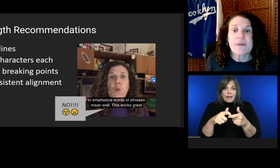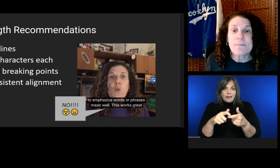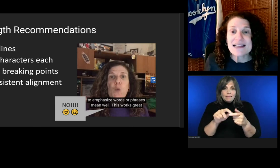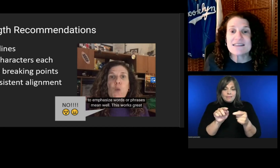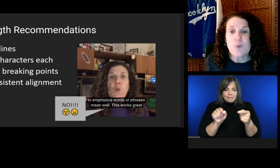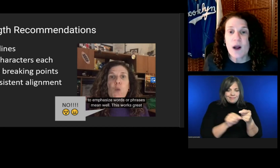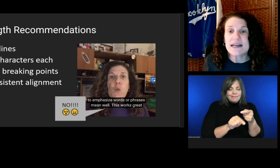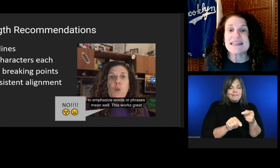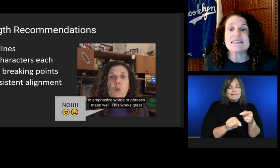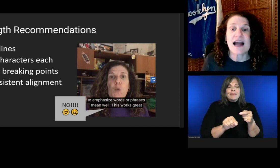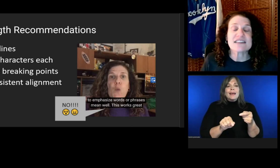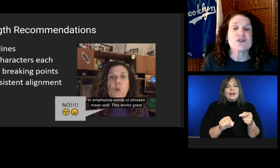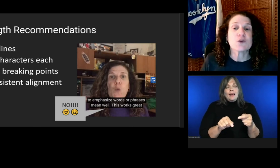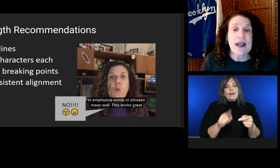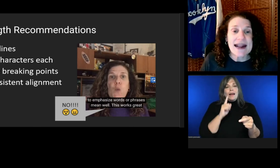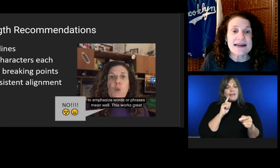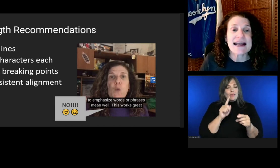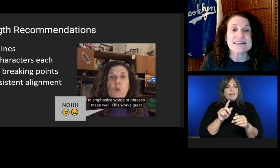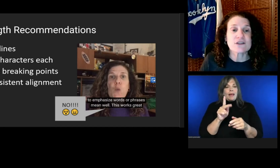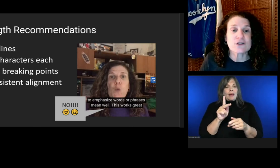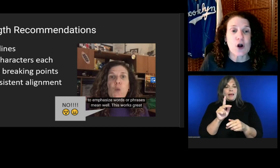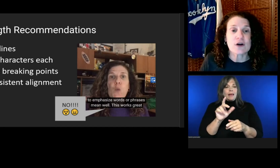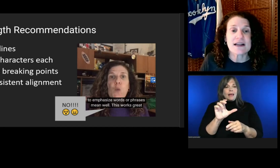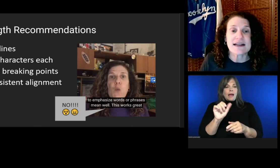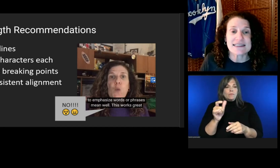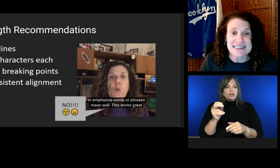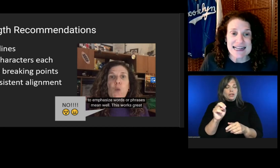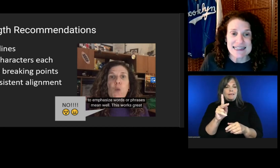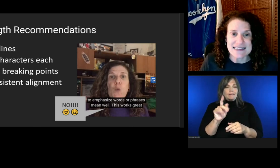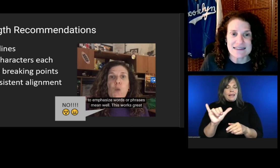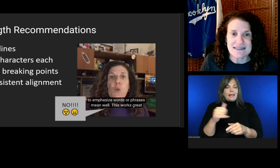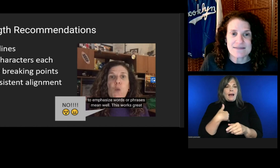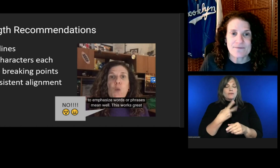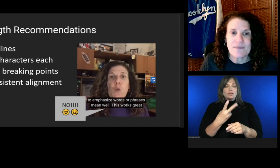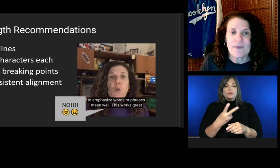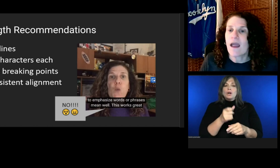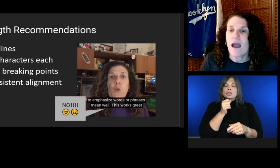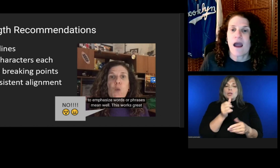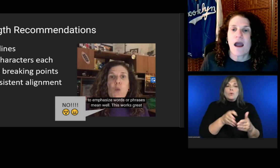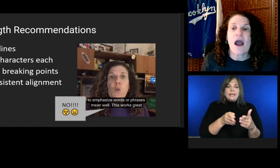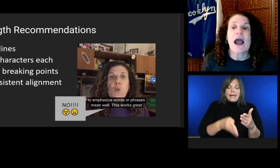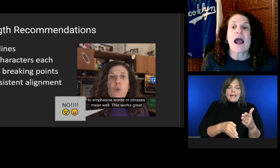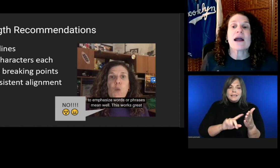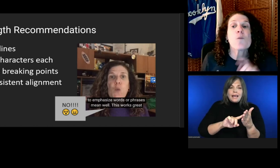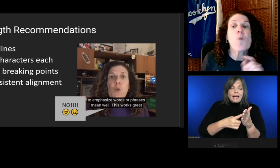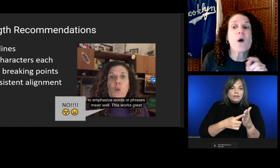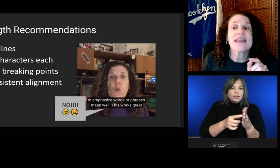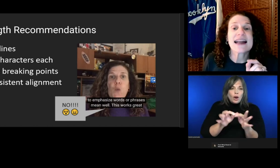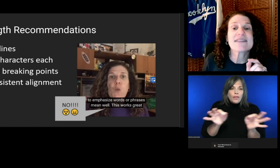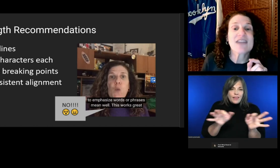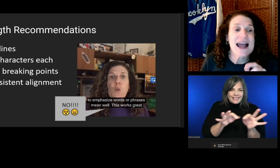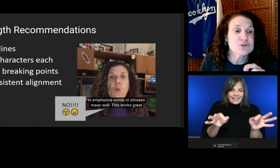The biggest one: It's nice to end and start a sentence in one line of captions.